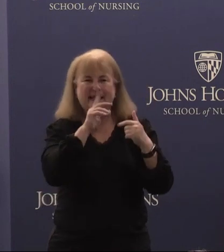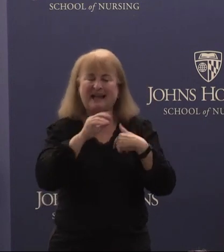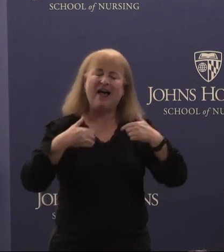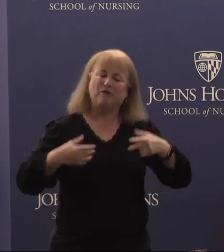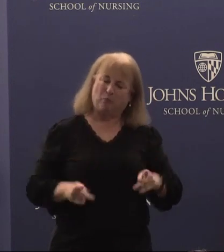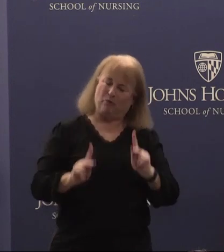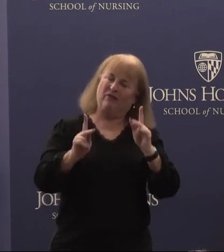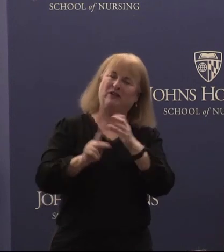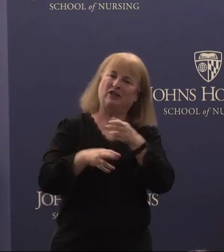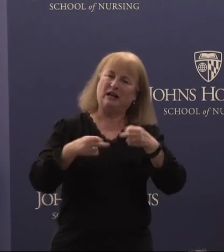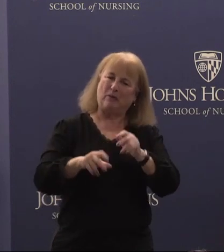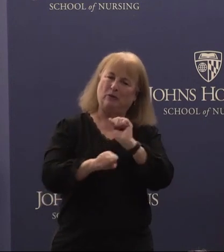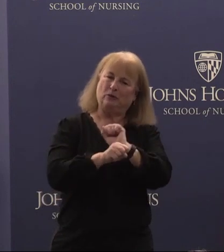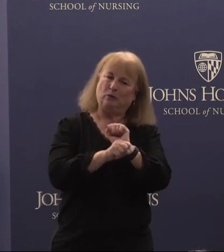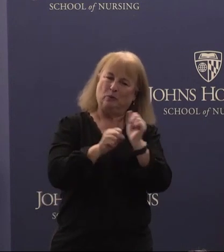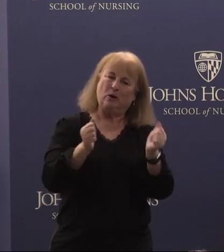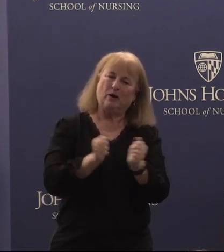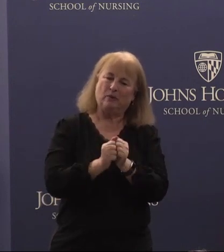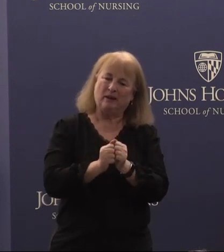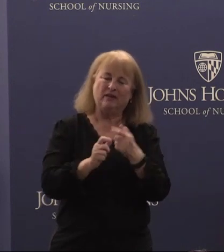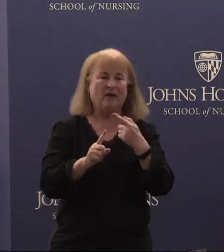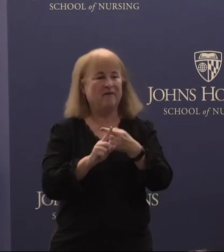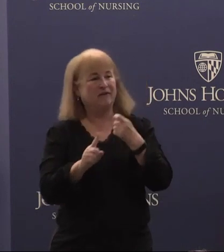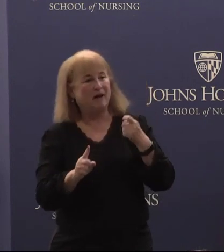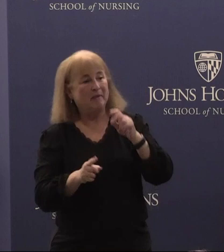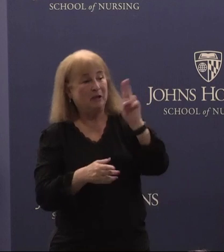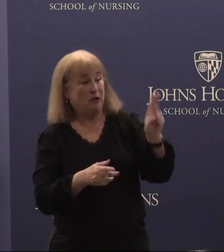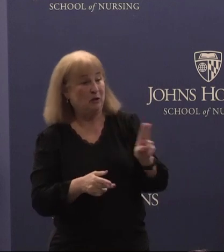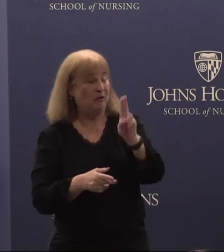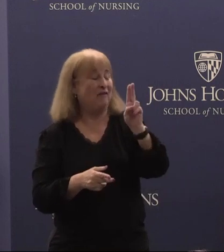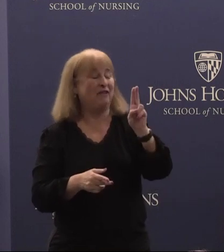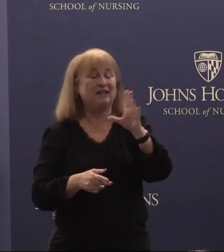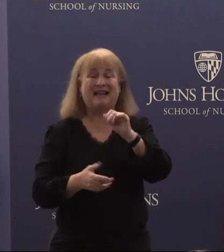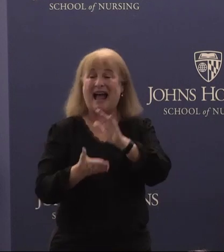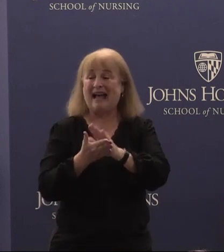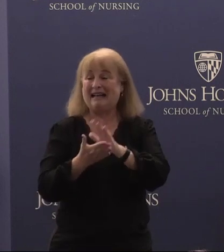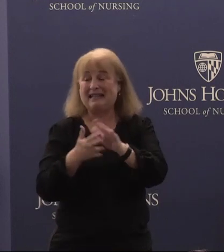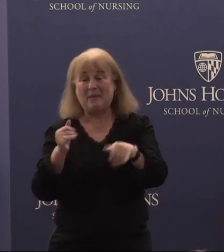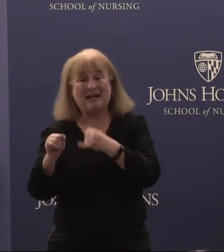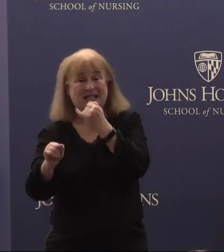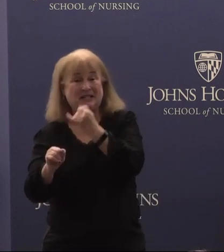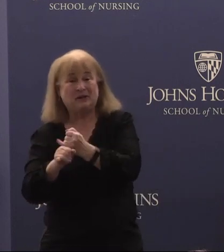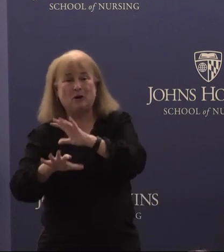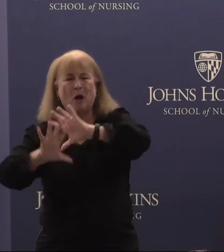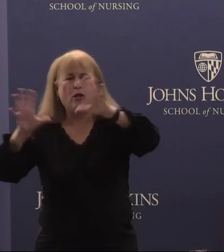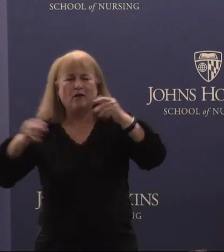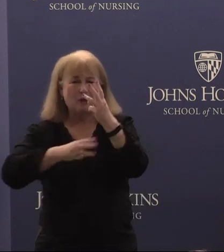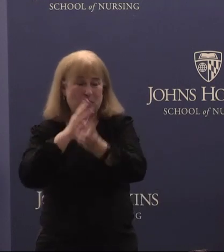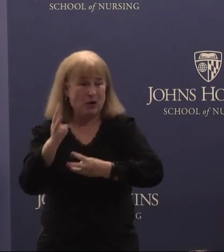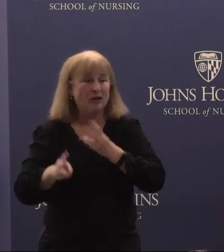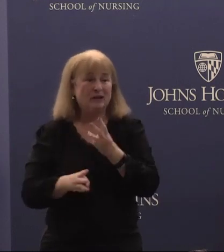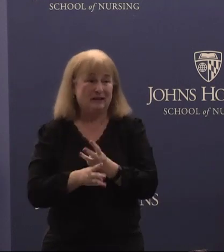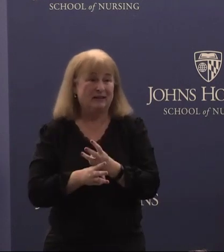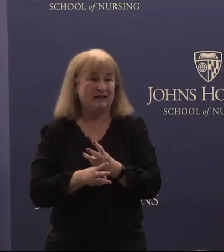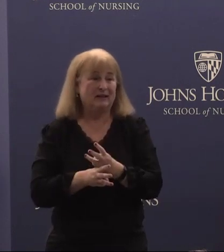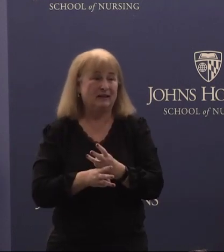opportunity to work with from universities and academic institutions around the world that are